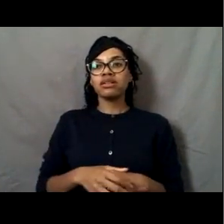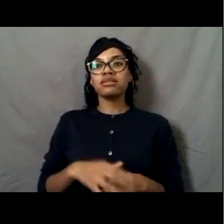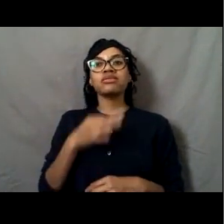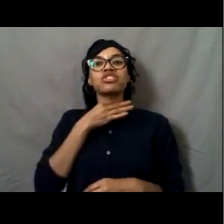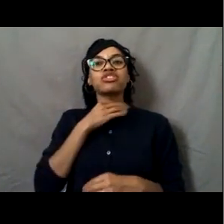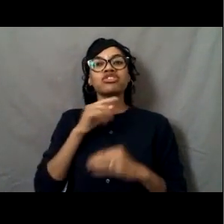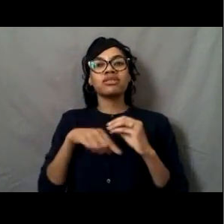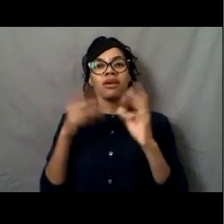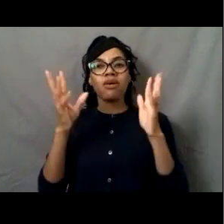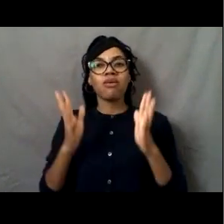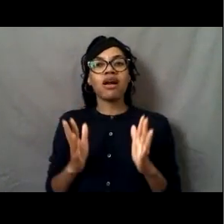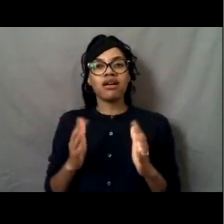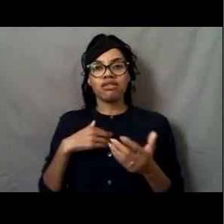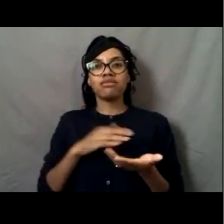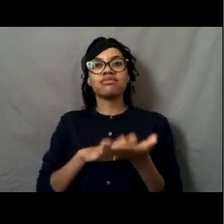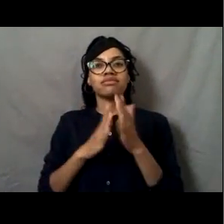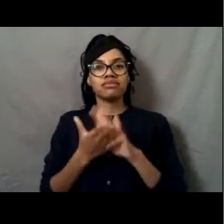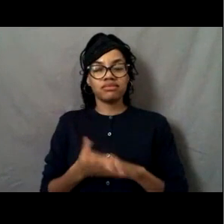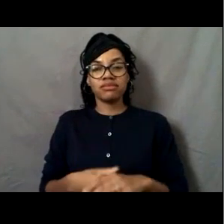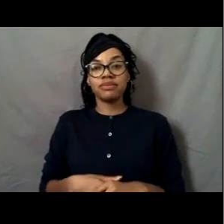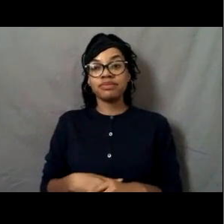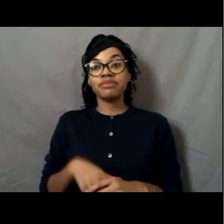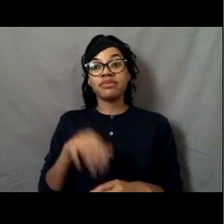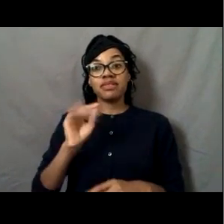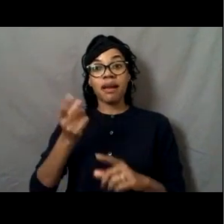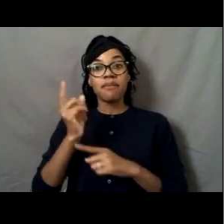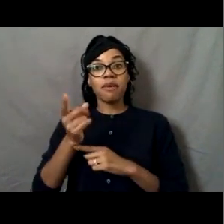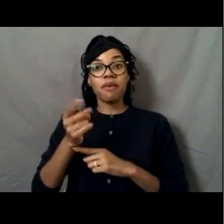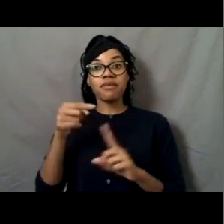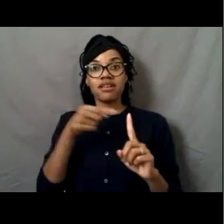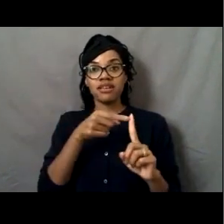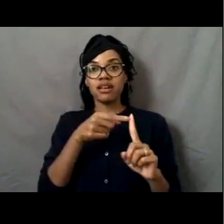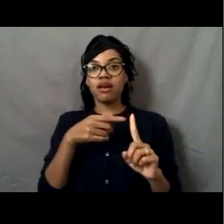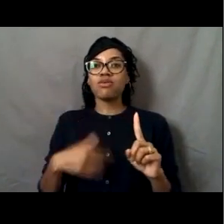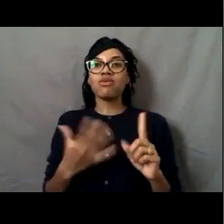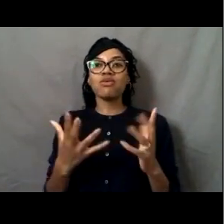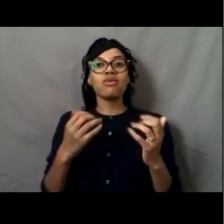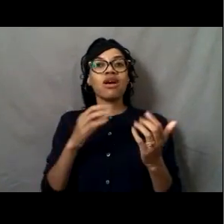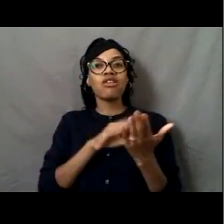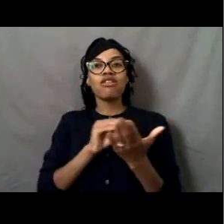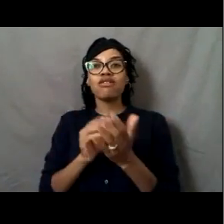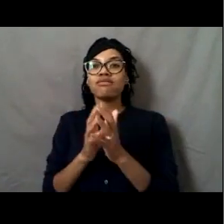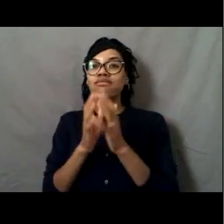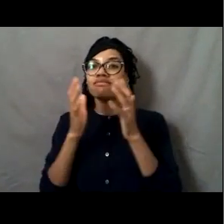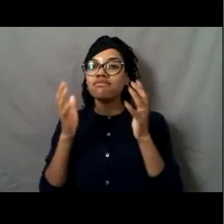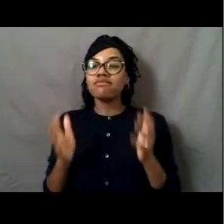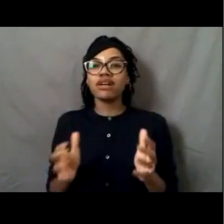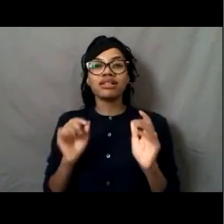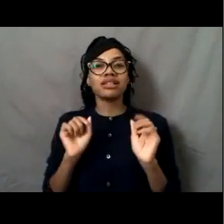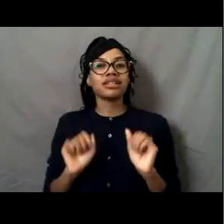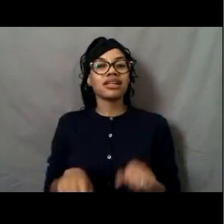And from that point forward I wanted to learn everything I could possibly learn about thunderstorms